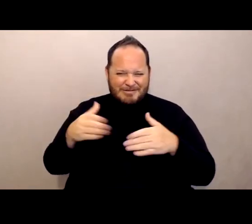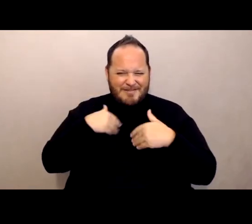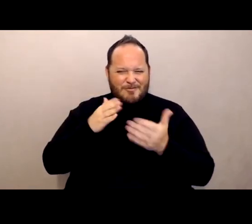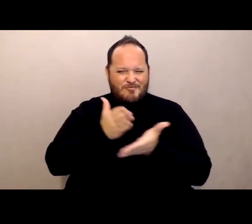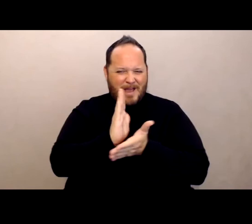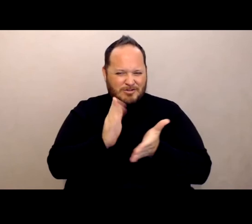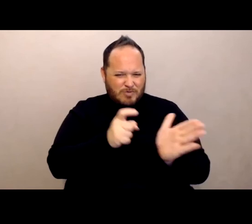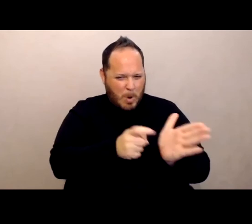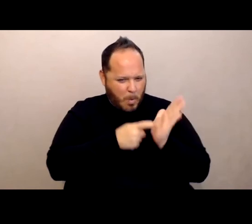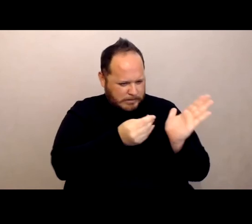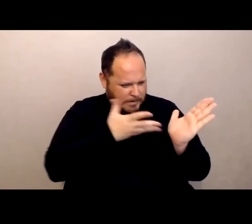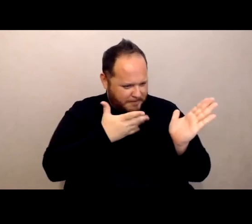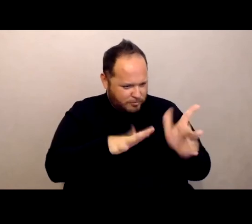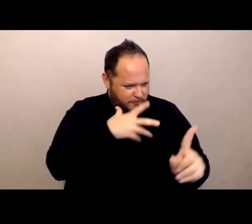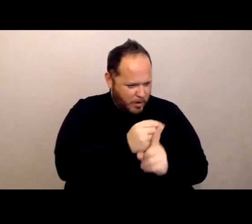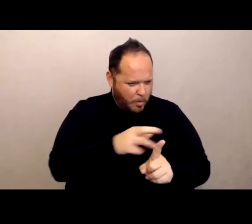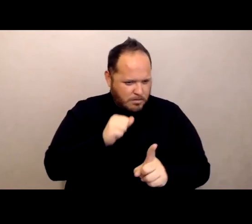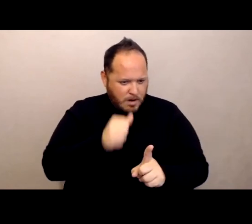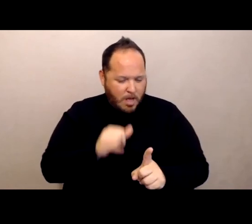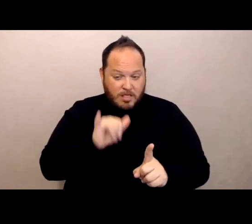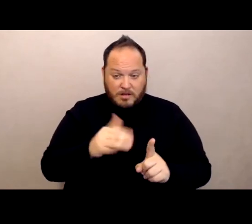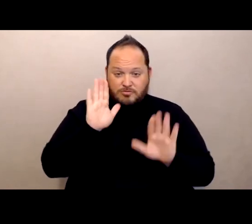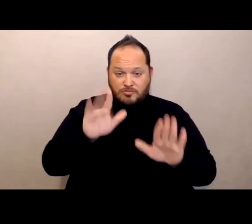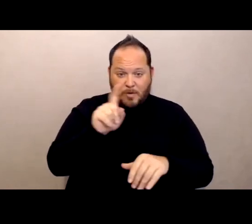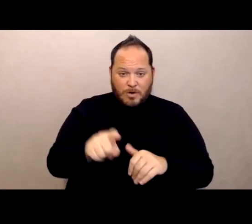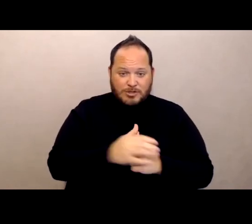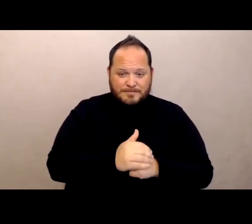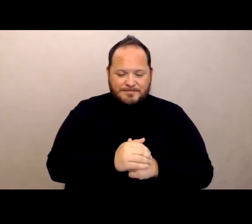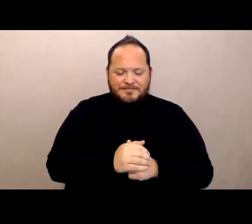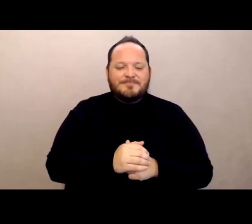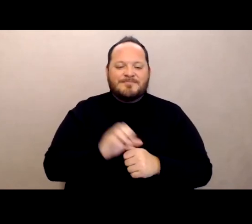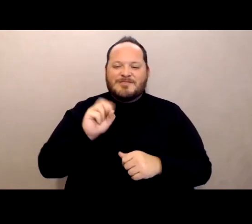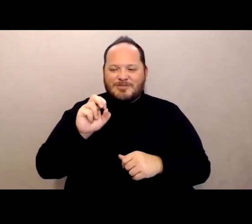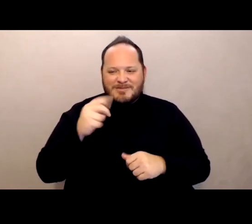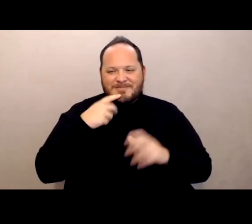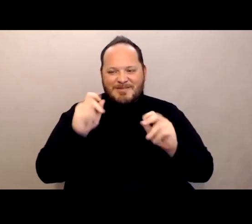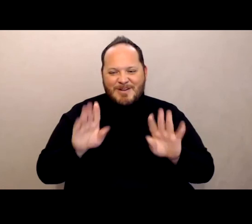That's a great question. [Susan] Thanks, okay, Lawrence, did you. [Lawrence] Yeah, yeah, thank you, thank you, Tony.